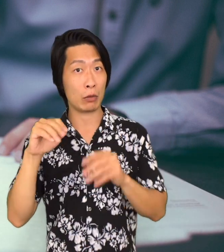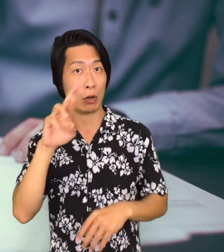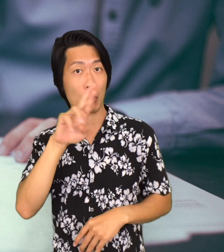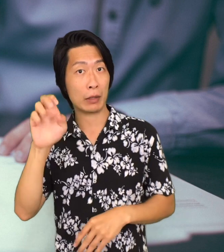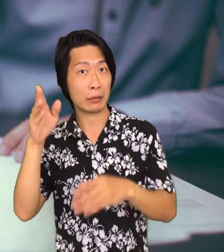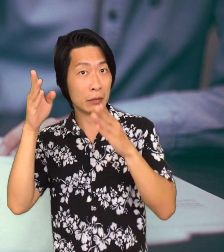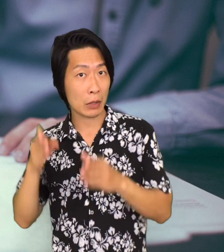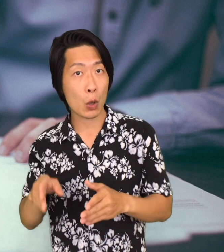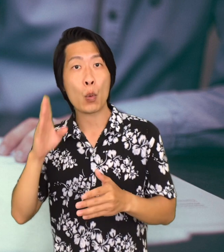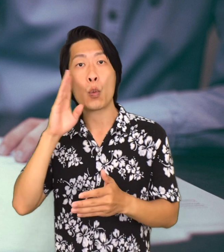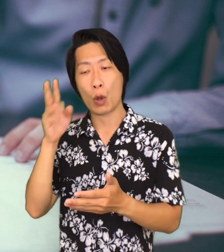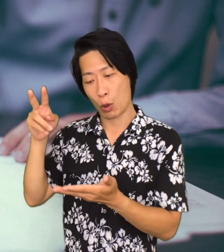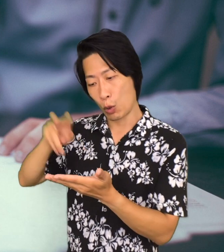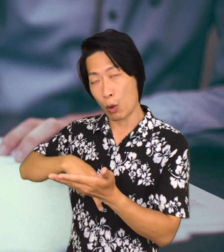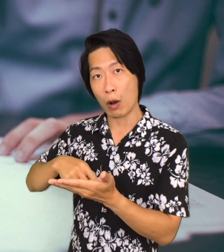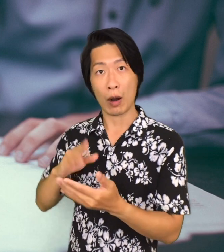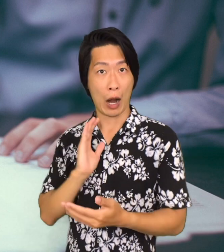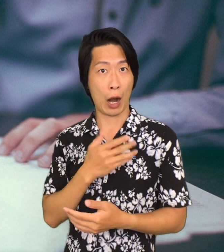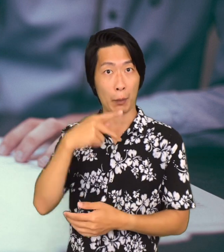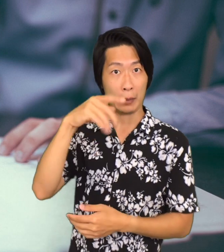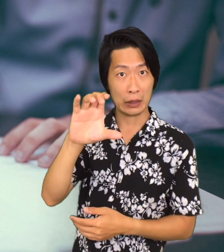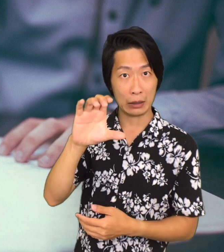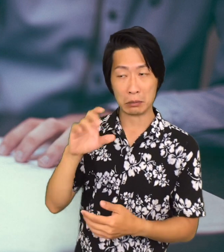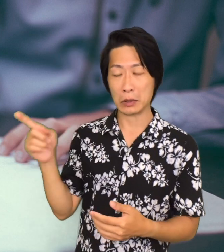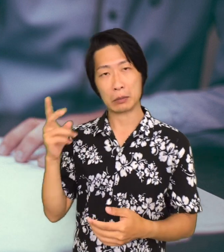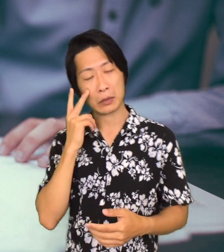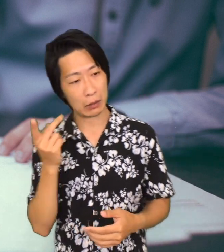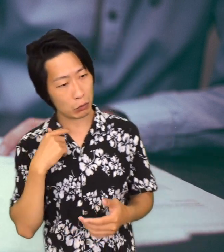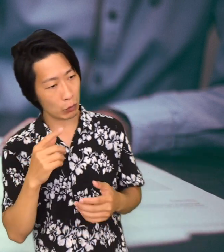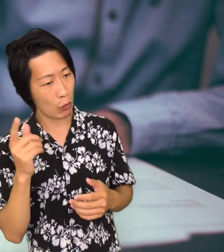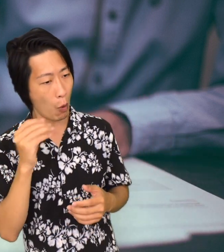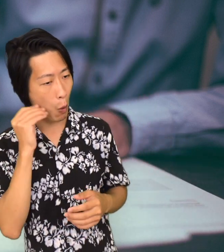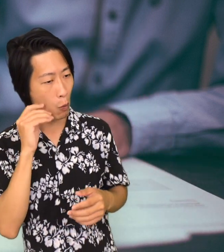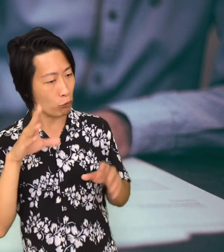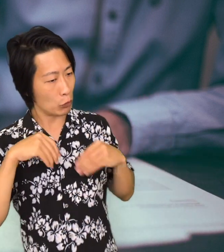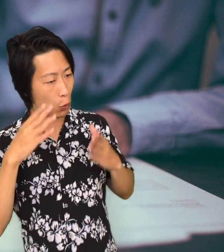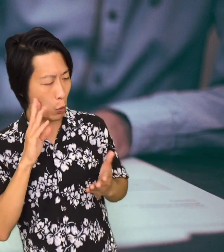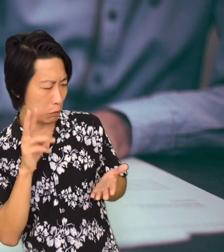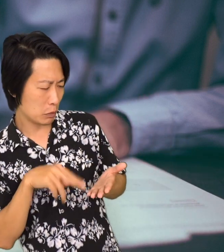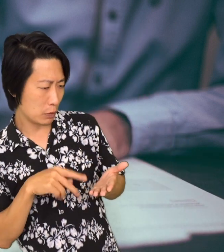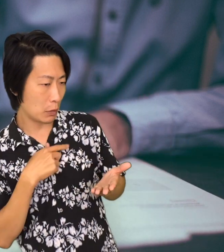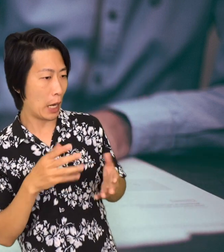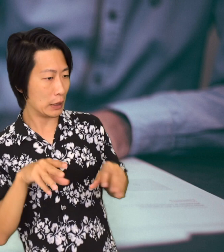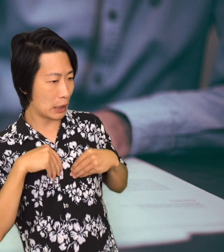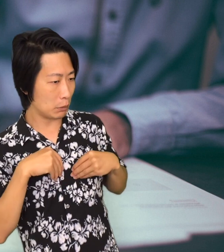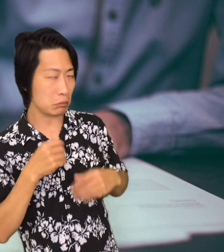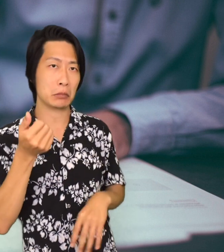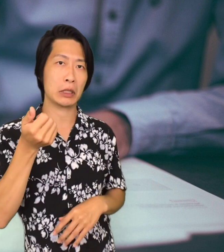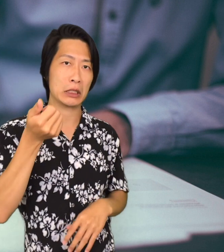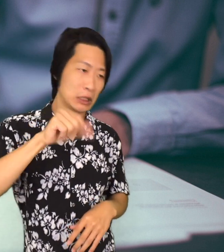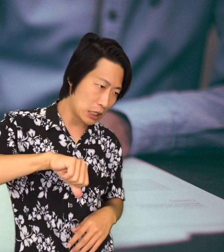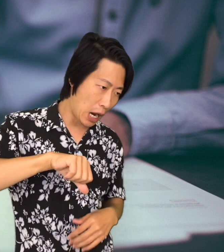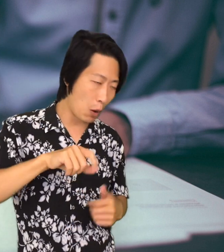the owner will decide whether, to accept the contract, deny the contract,